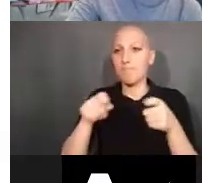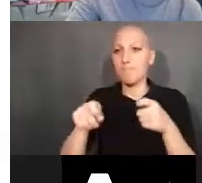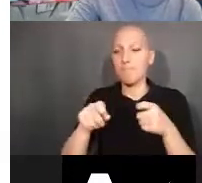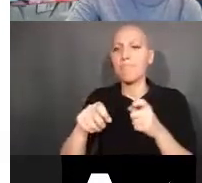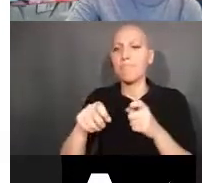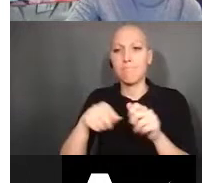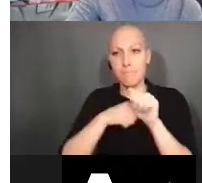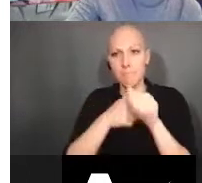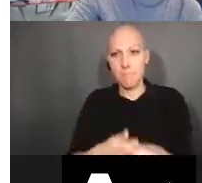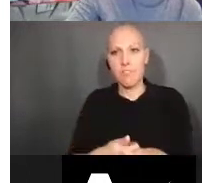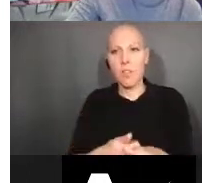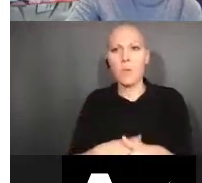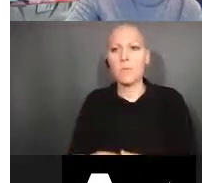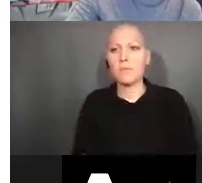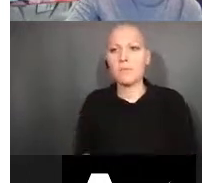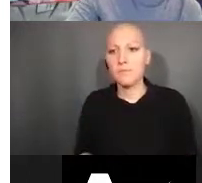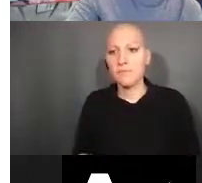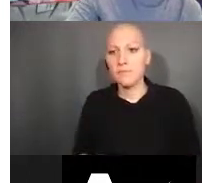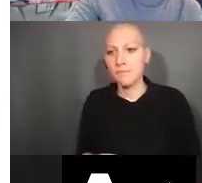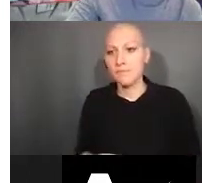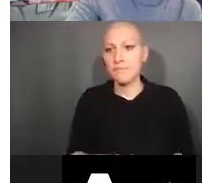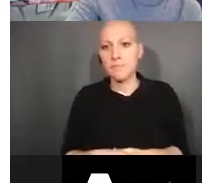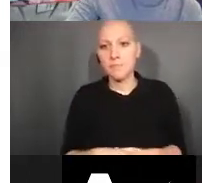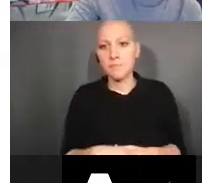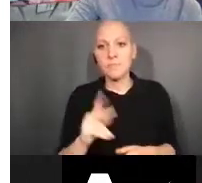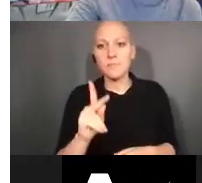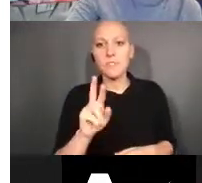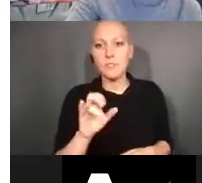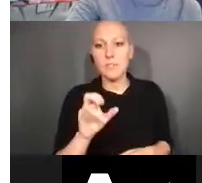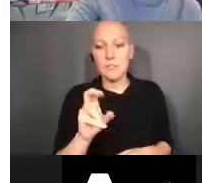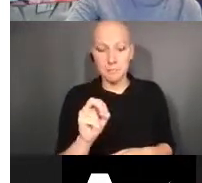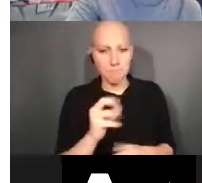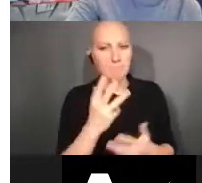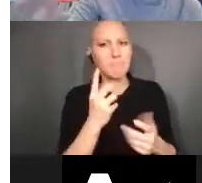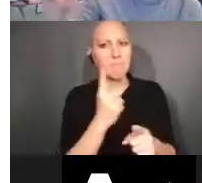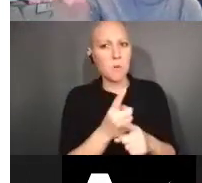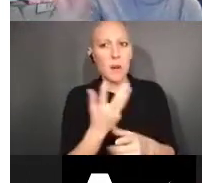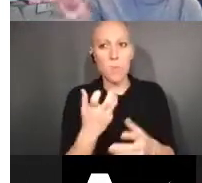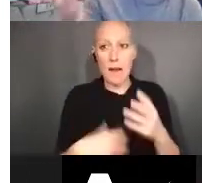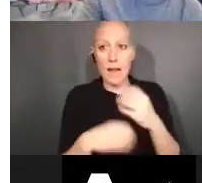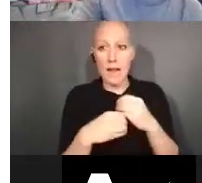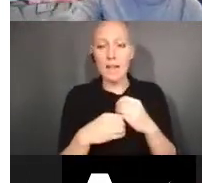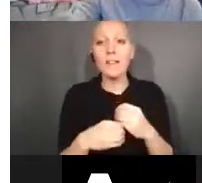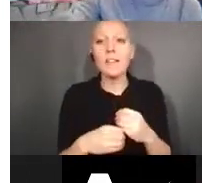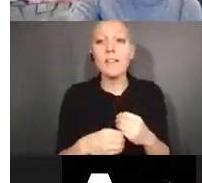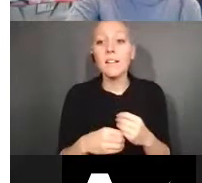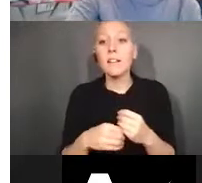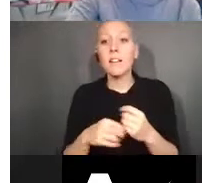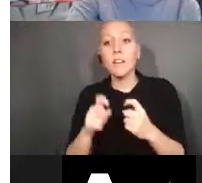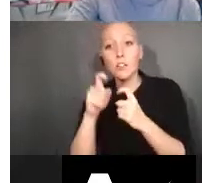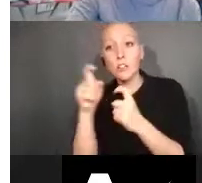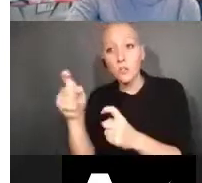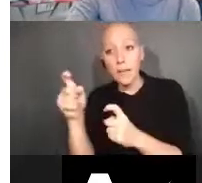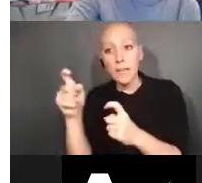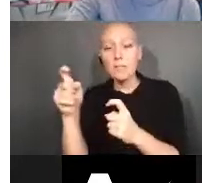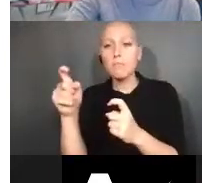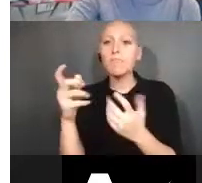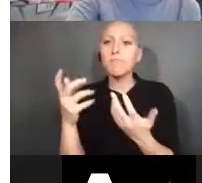Kristin Ta: Yep. And I would just add to that, that unlike grants there's no policy statement specific to OTs. So like Mary Fran said,